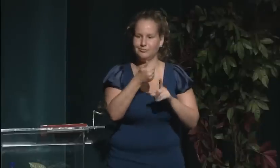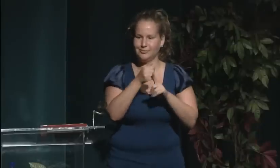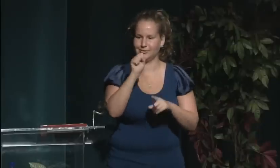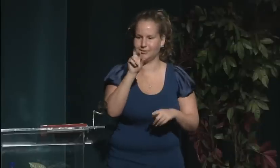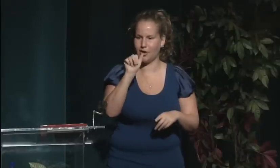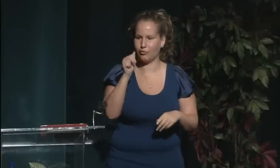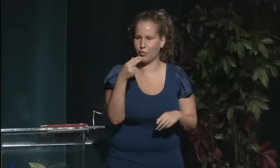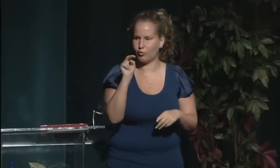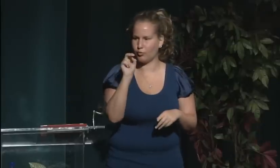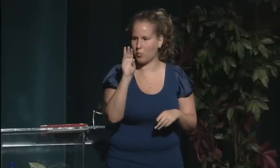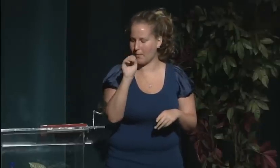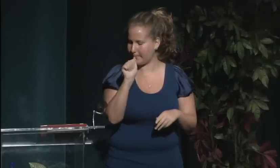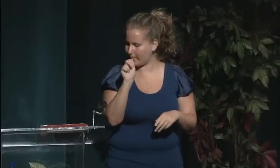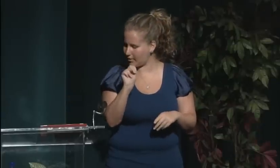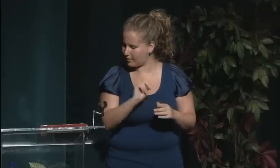and across the United States.